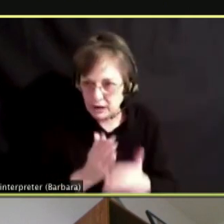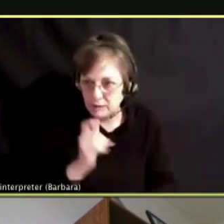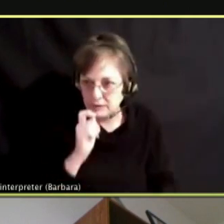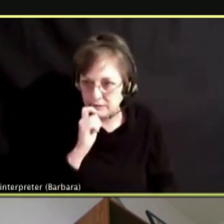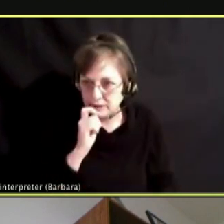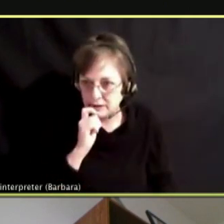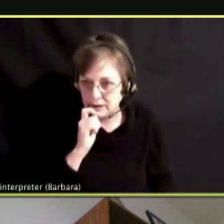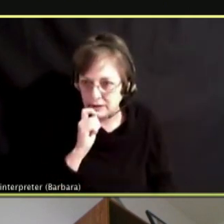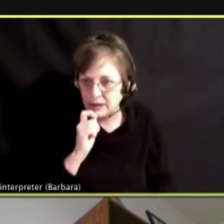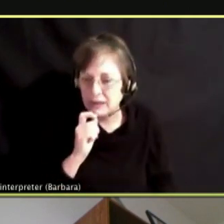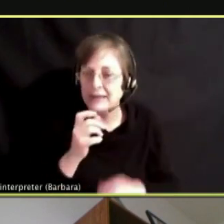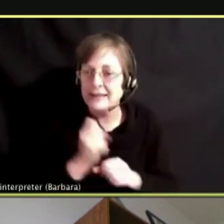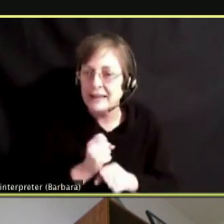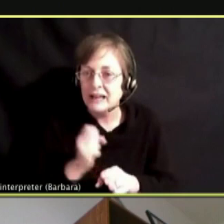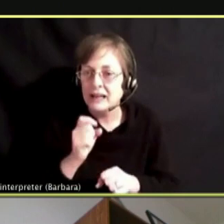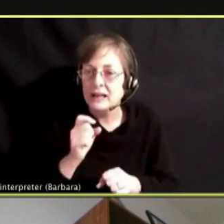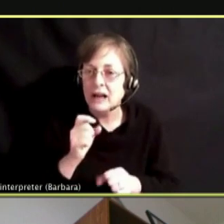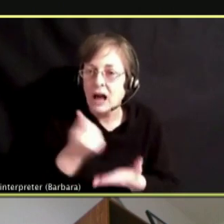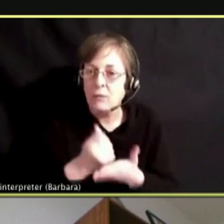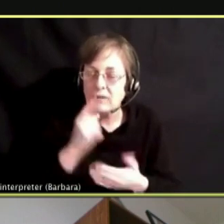FRIENDSHIP. THIS WILL BE OUR LAST COMMENT.